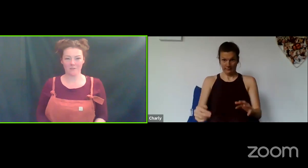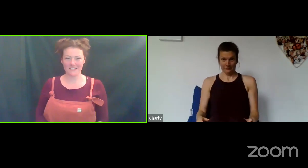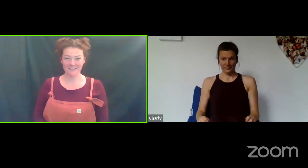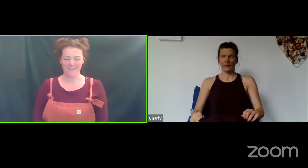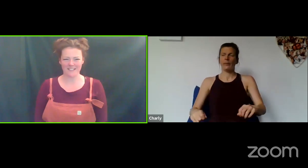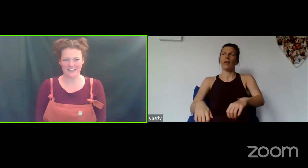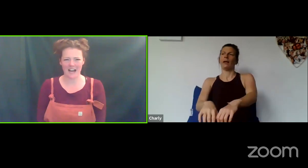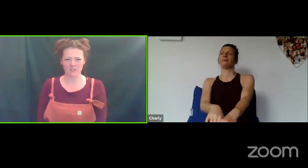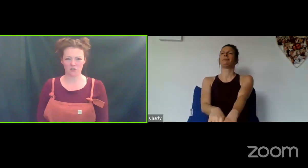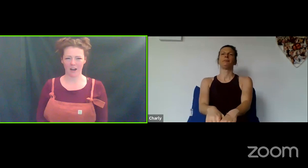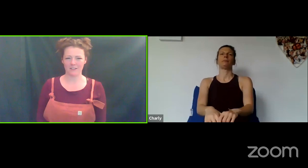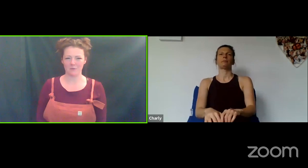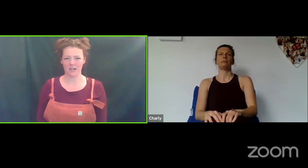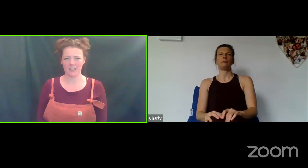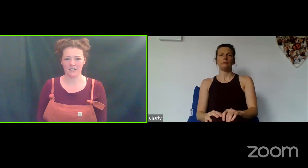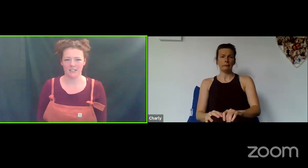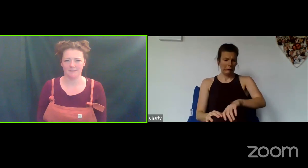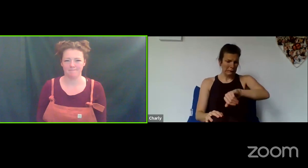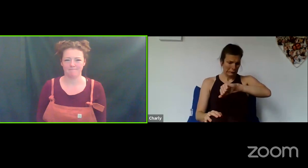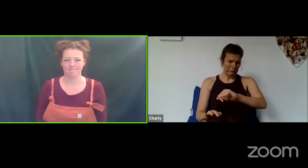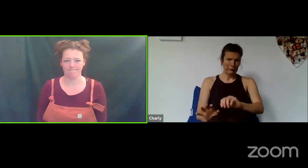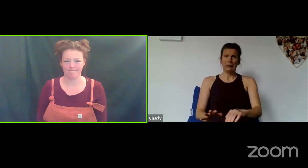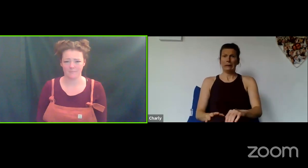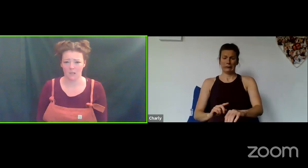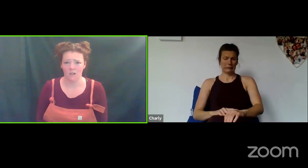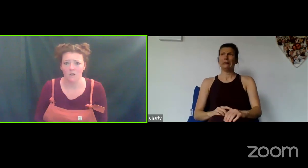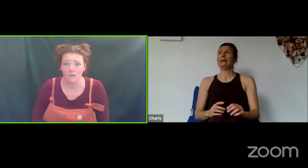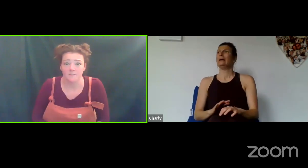you ready, that's it! How does your character work?